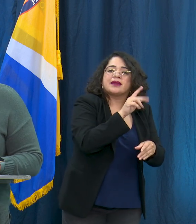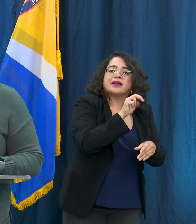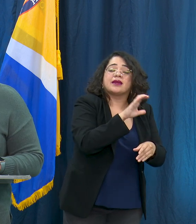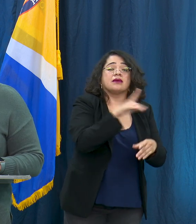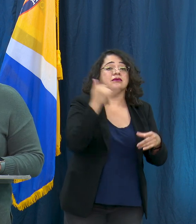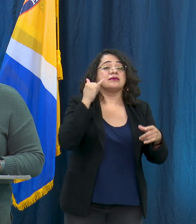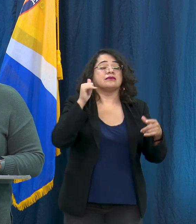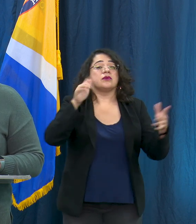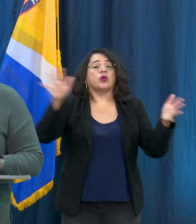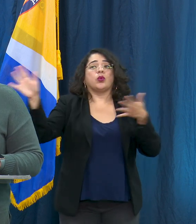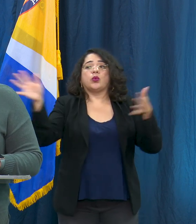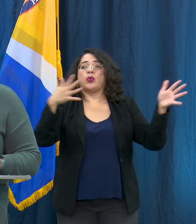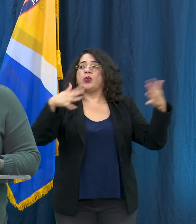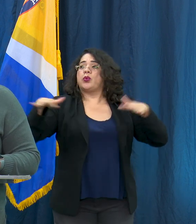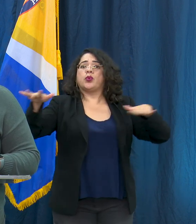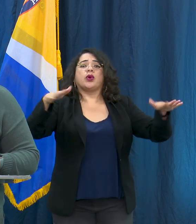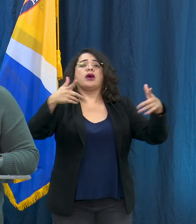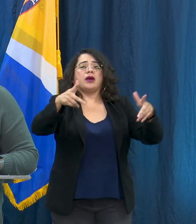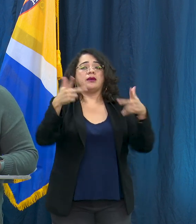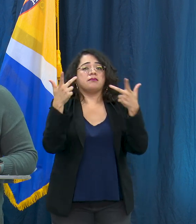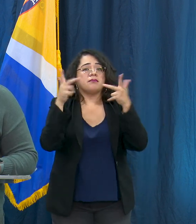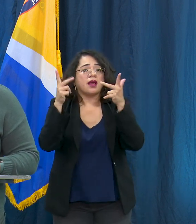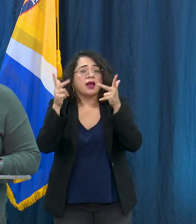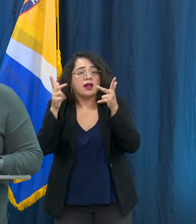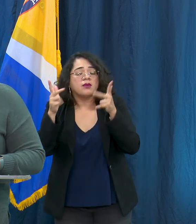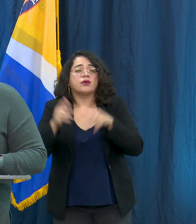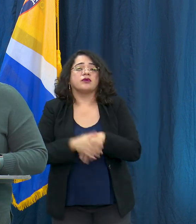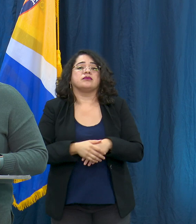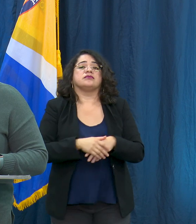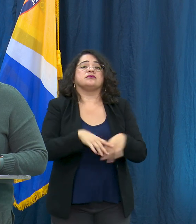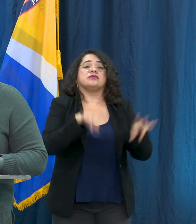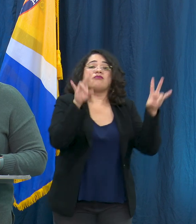including consciously one says with a volleyball tambien there's a o illness